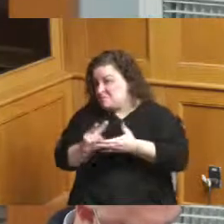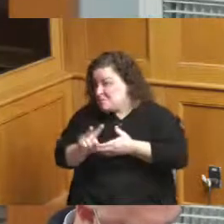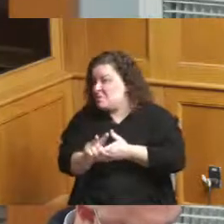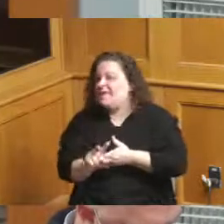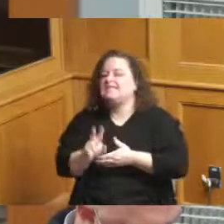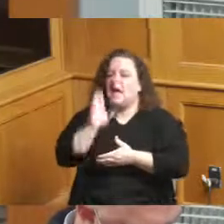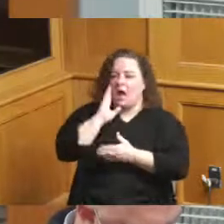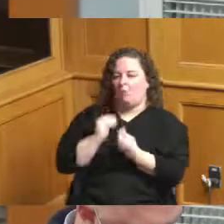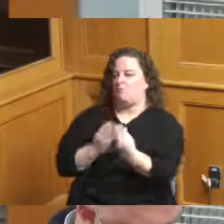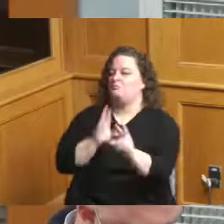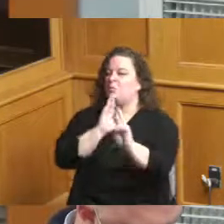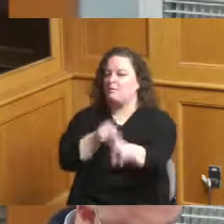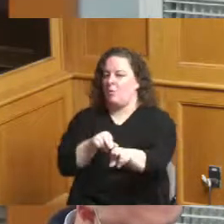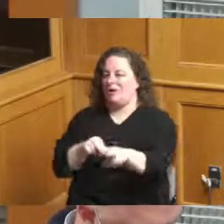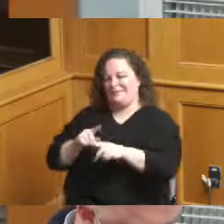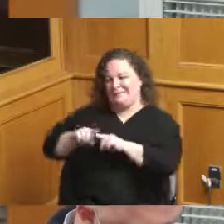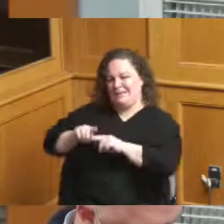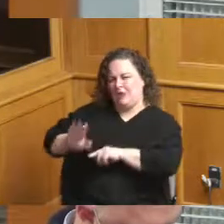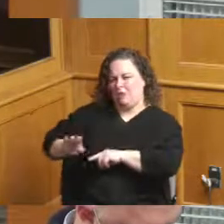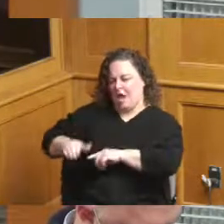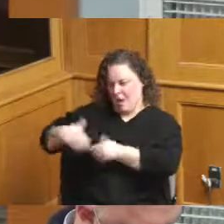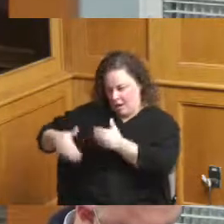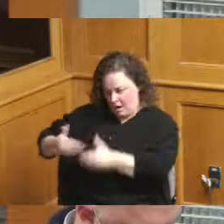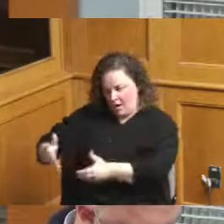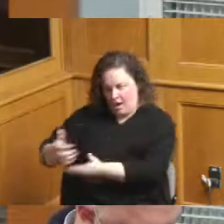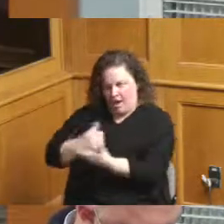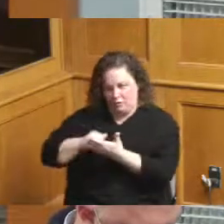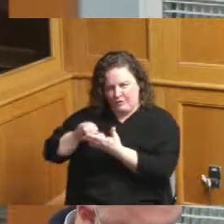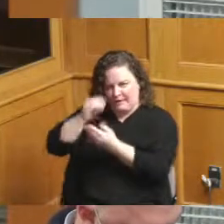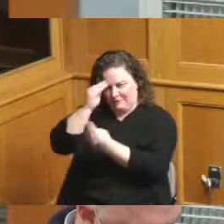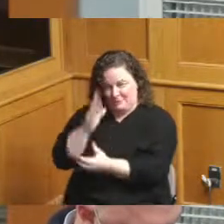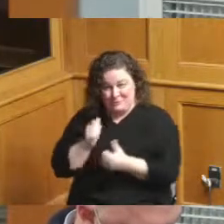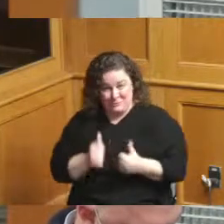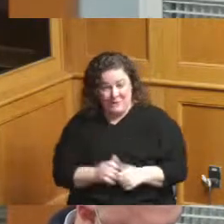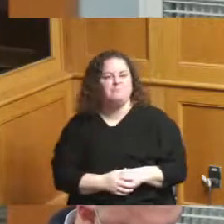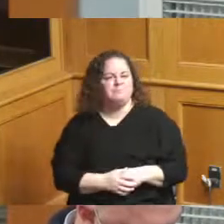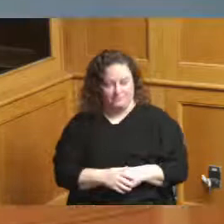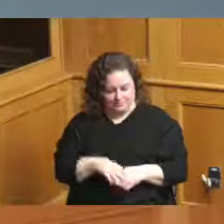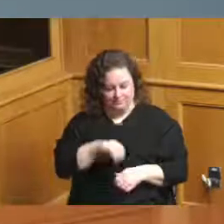do some data analysis but I should be able to do that and that would be great if we could maybe do